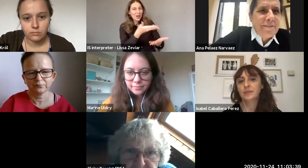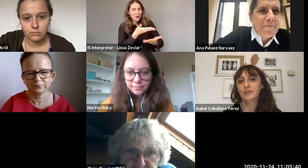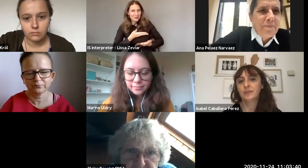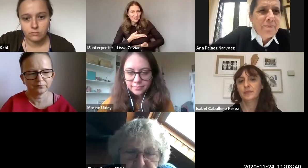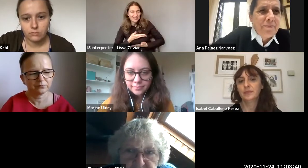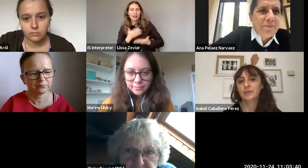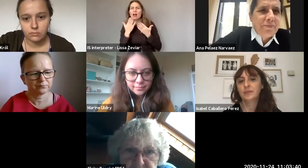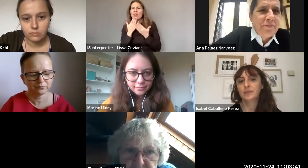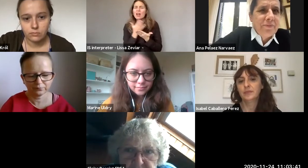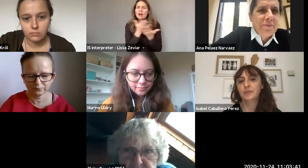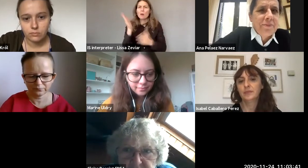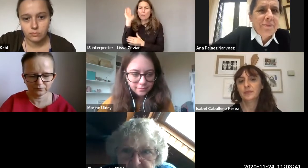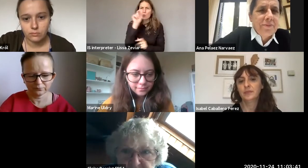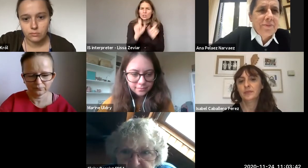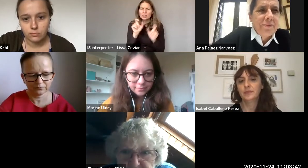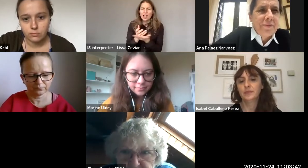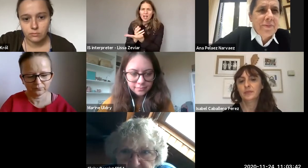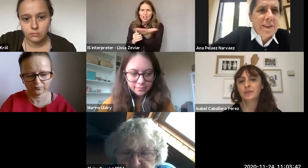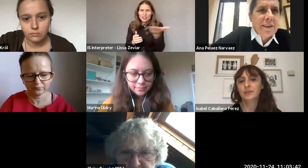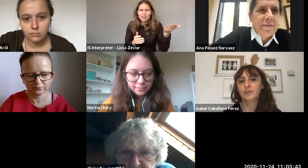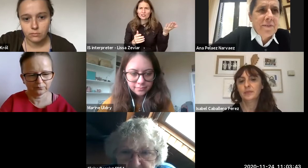and to all the presenters for such a great insights.